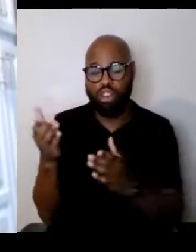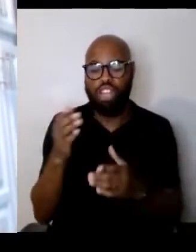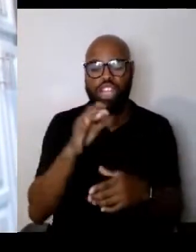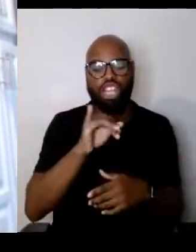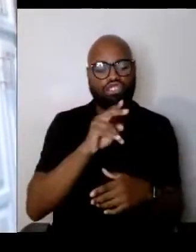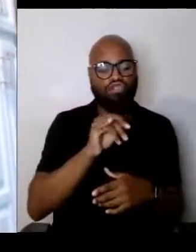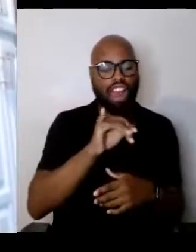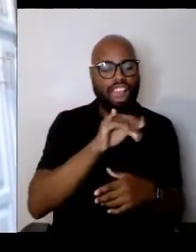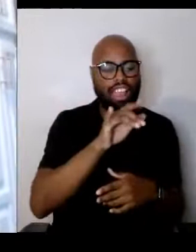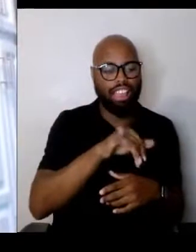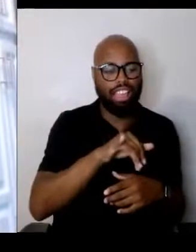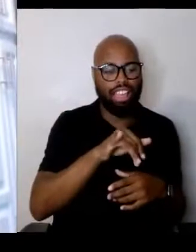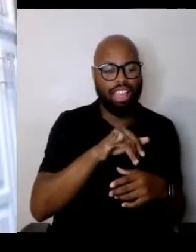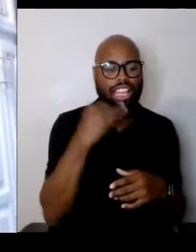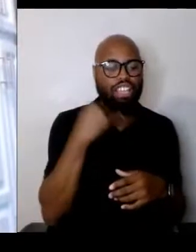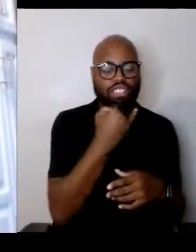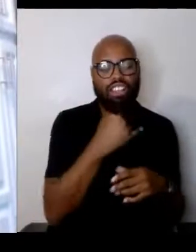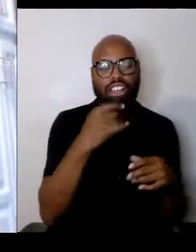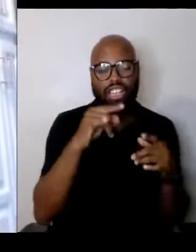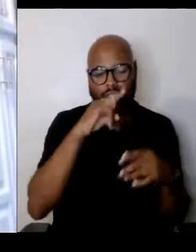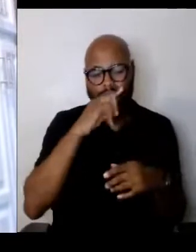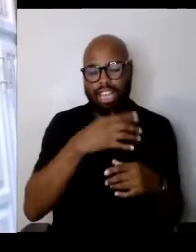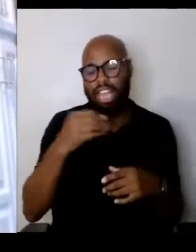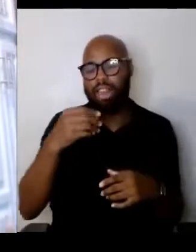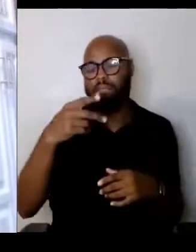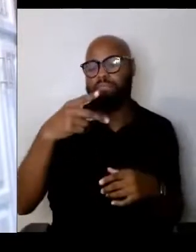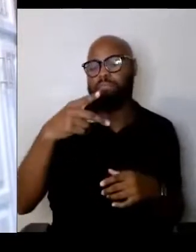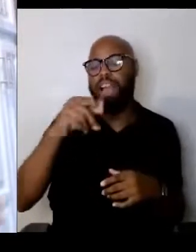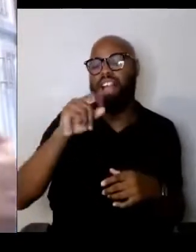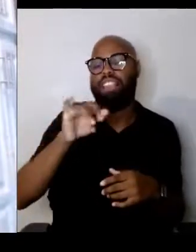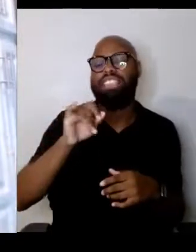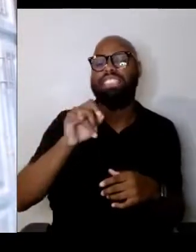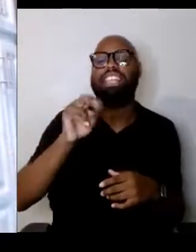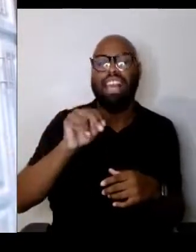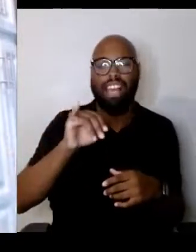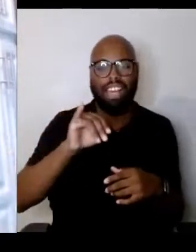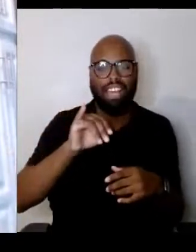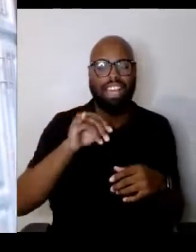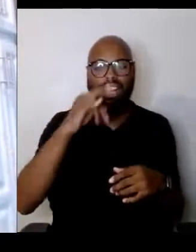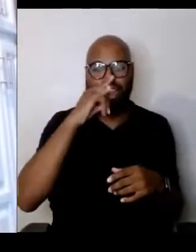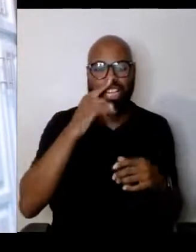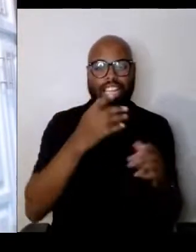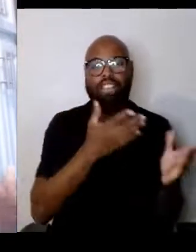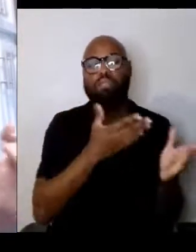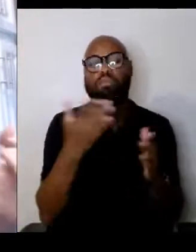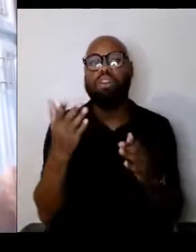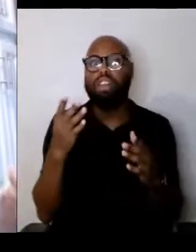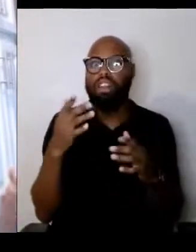and the common bond that these children have is soccer. So it's a soccer camp but they bond,